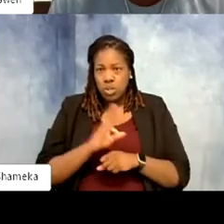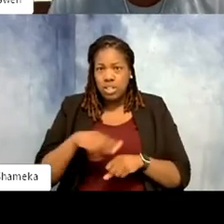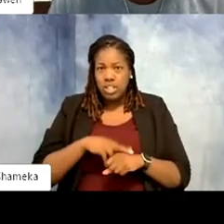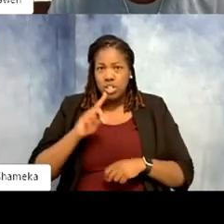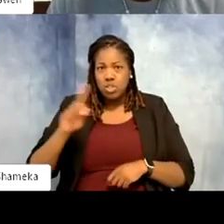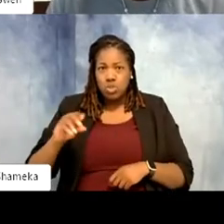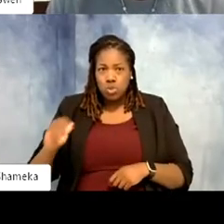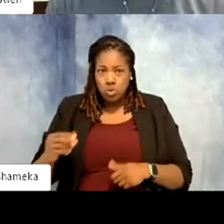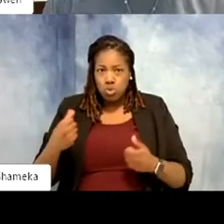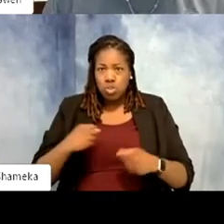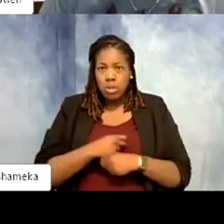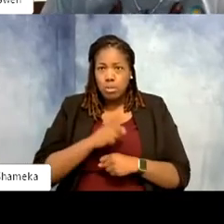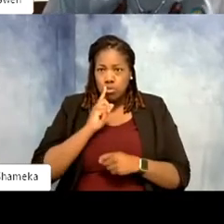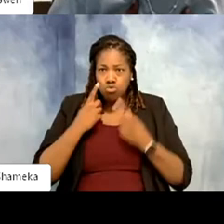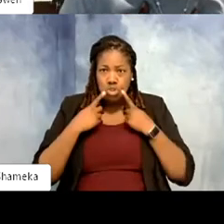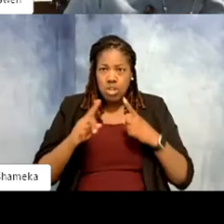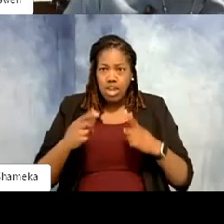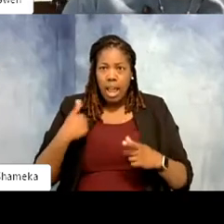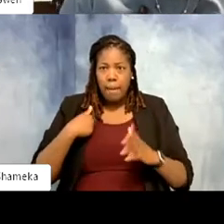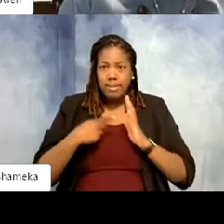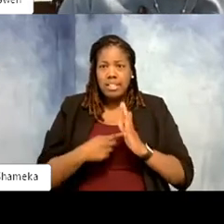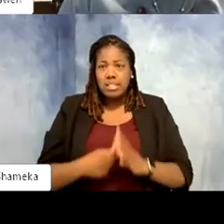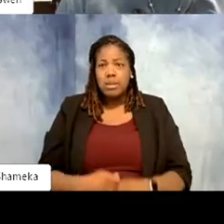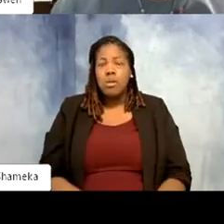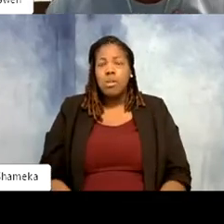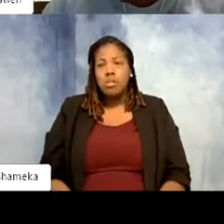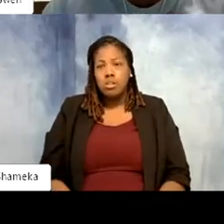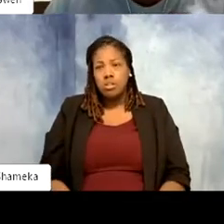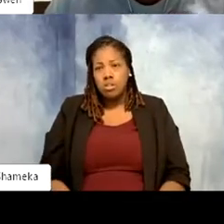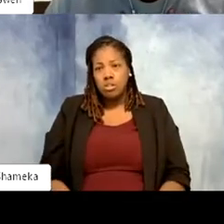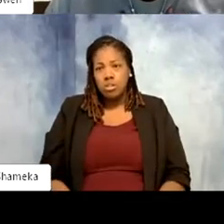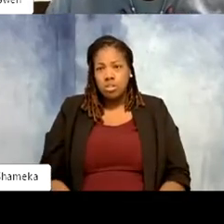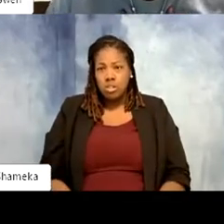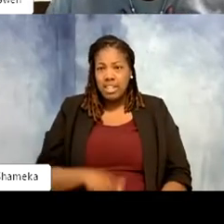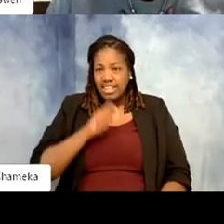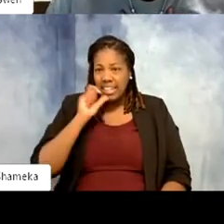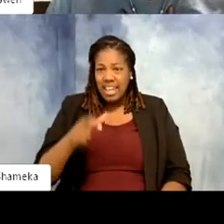trying to make that work. I'm a prime example of that. They did not have to take me in with what